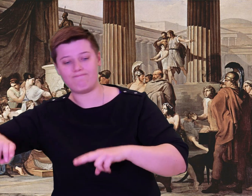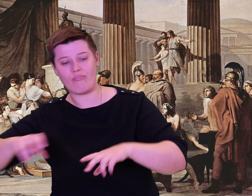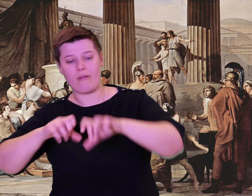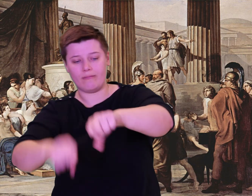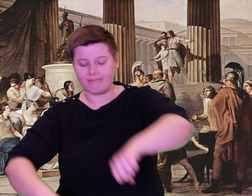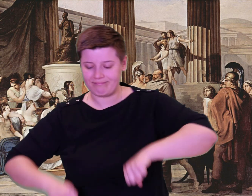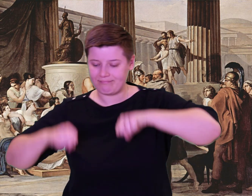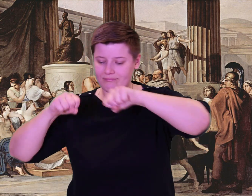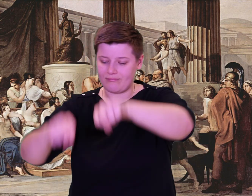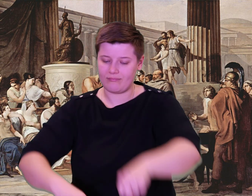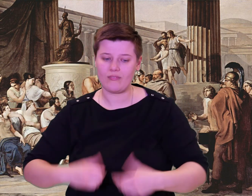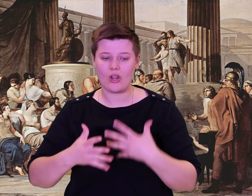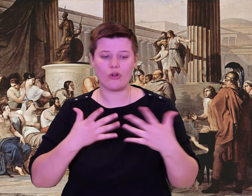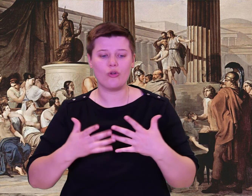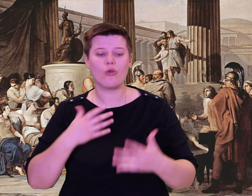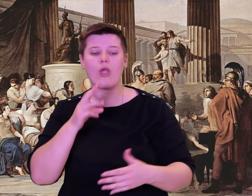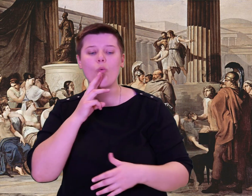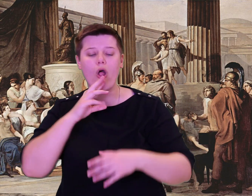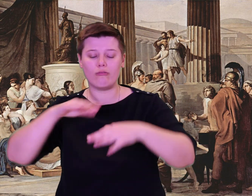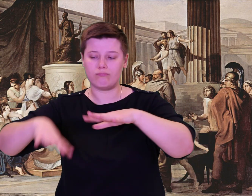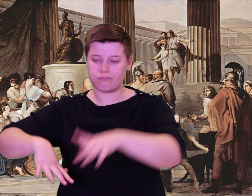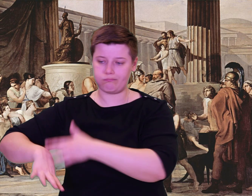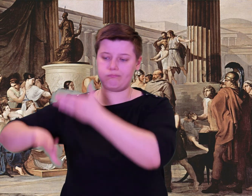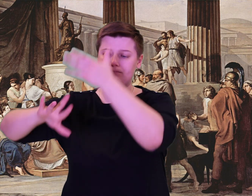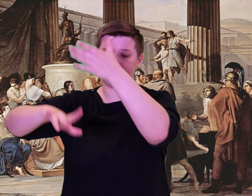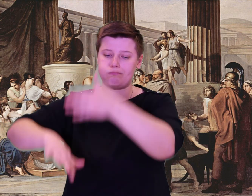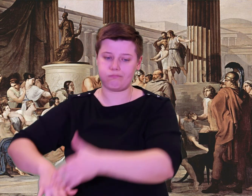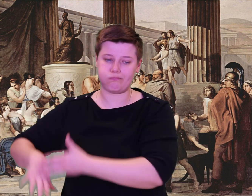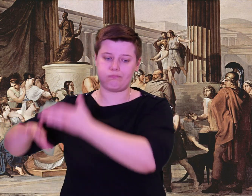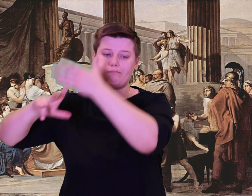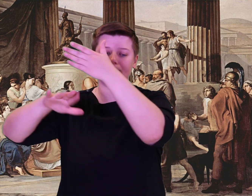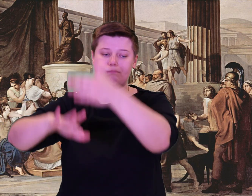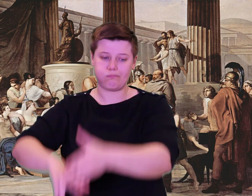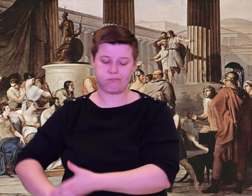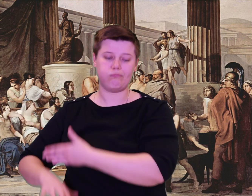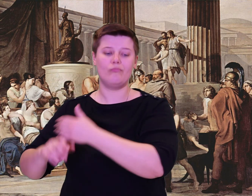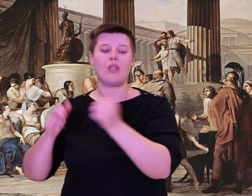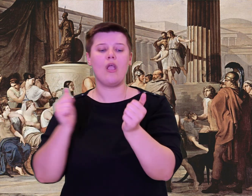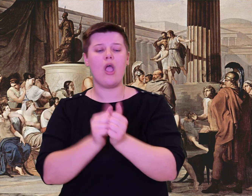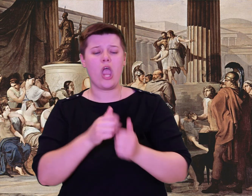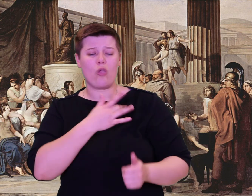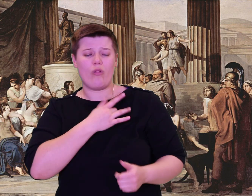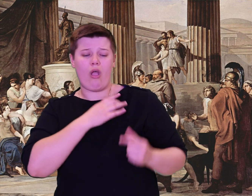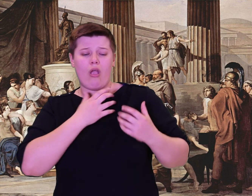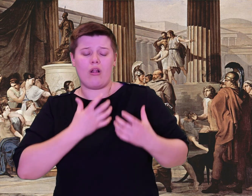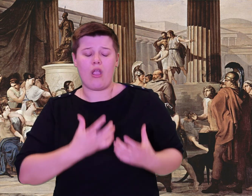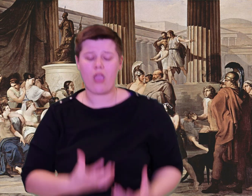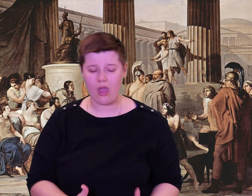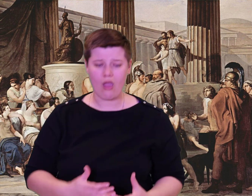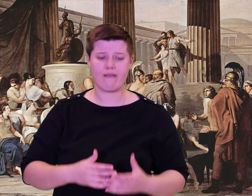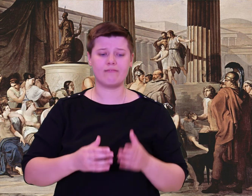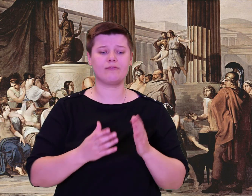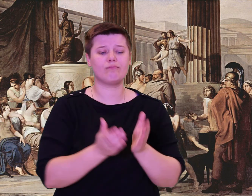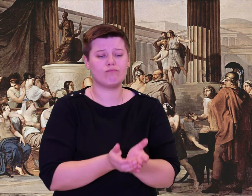They wanted only to stay there, feeding on lotus with the Lotus-Eaters. They had